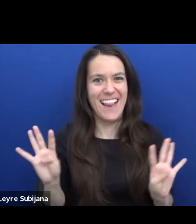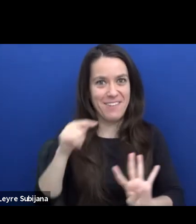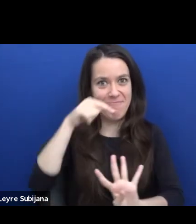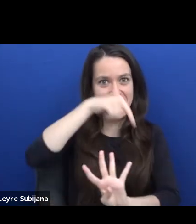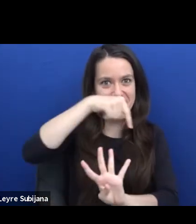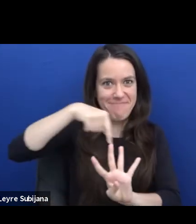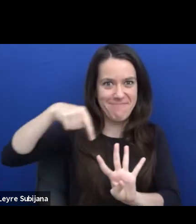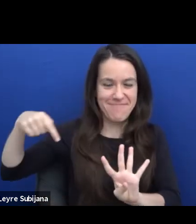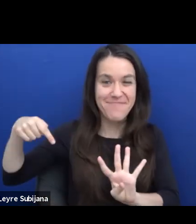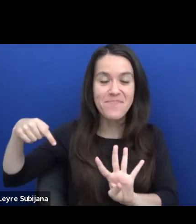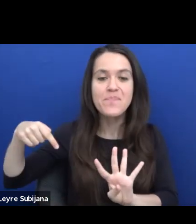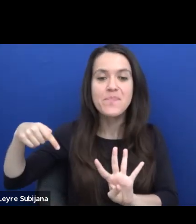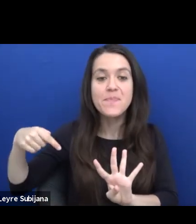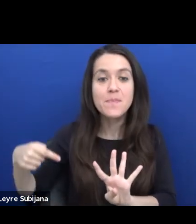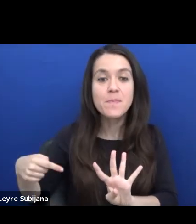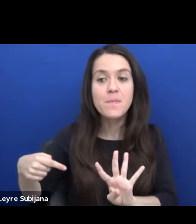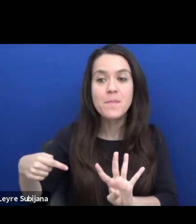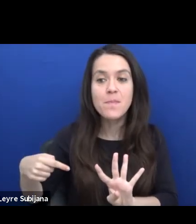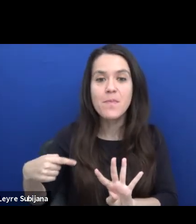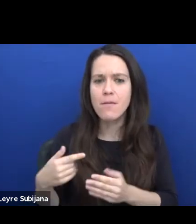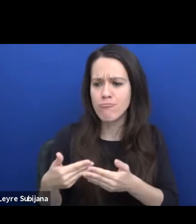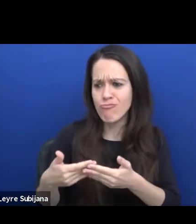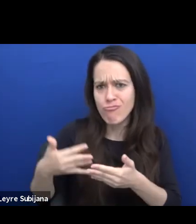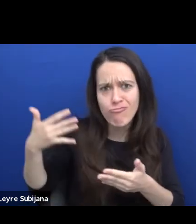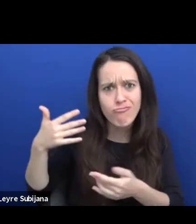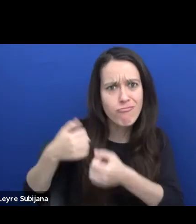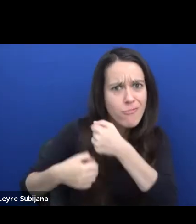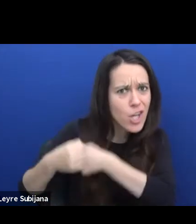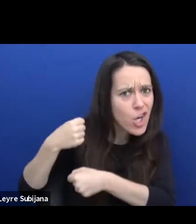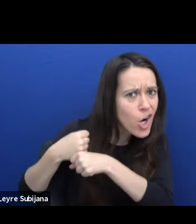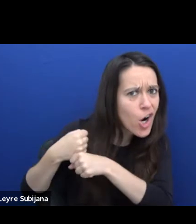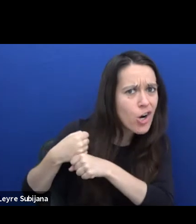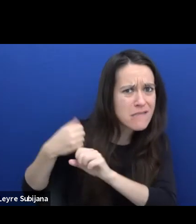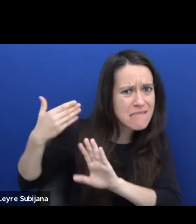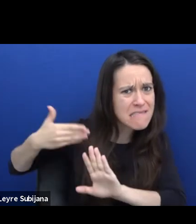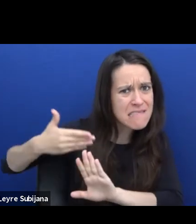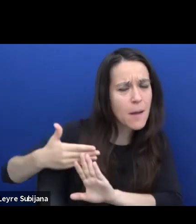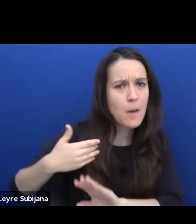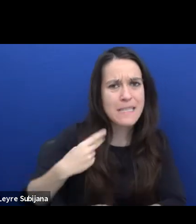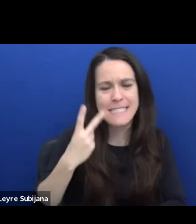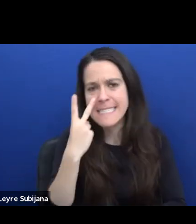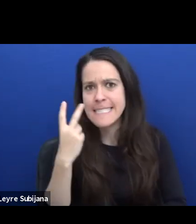In the last years and months, we are also especially concerned with the topic of,